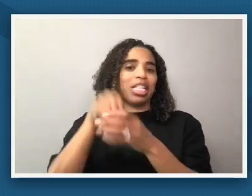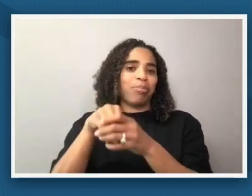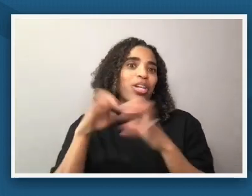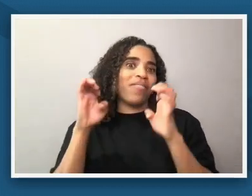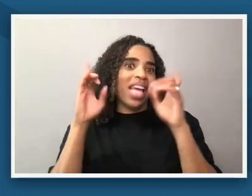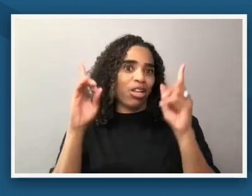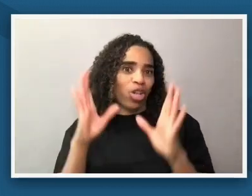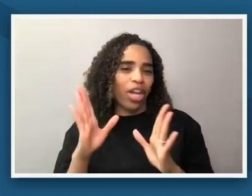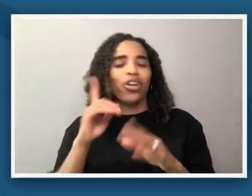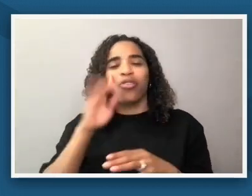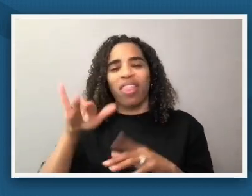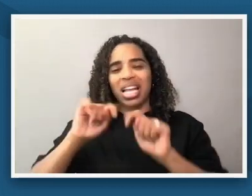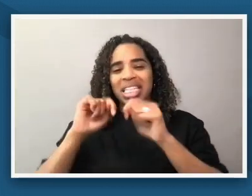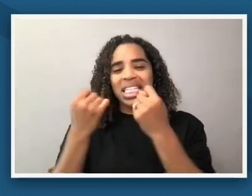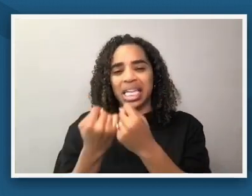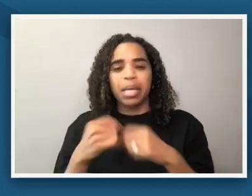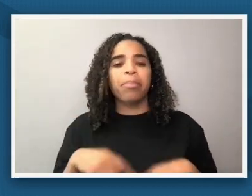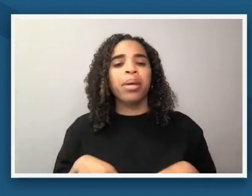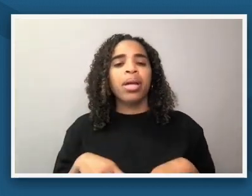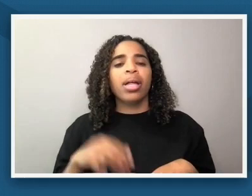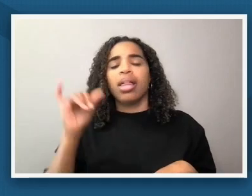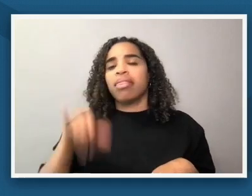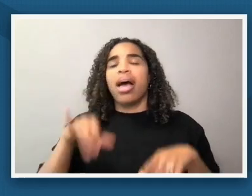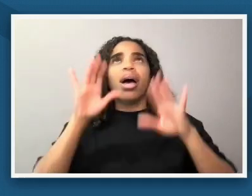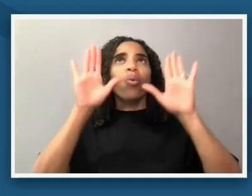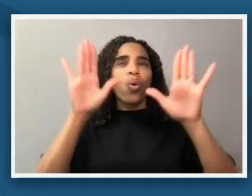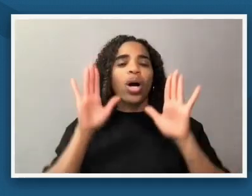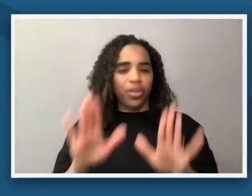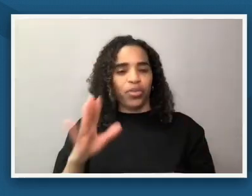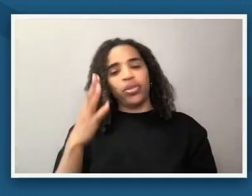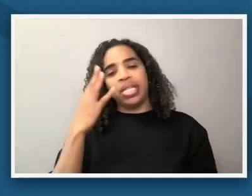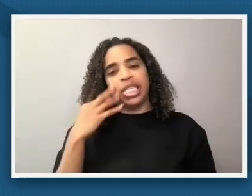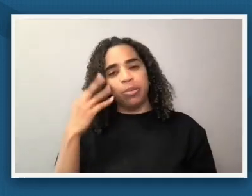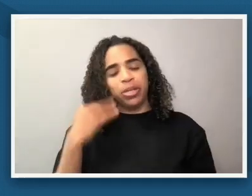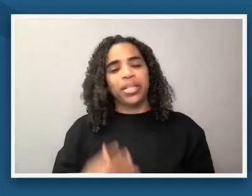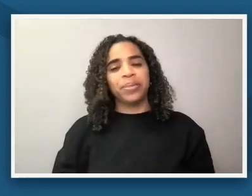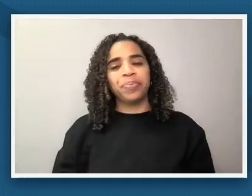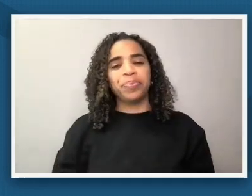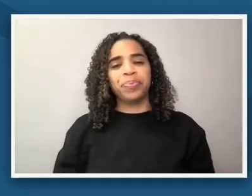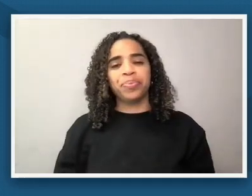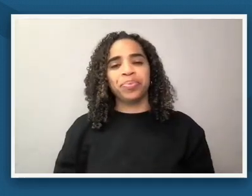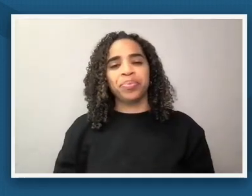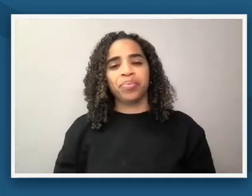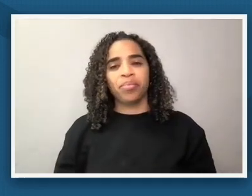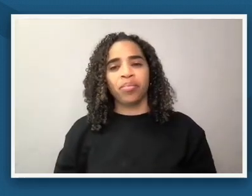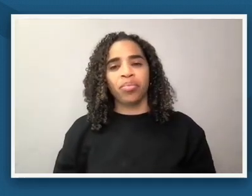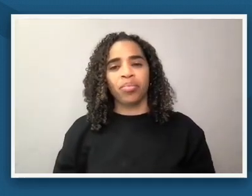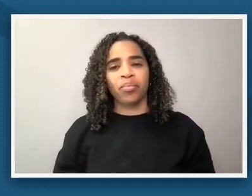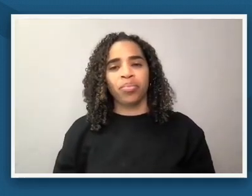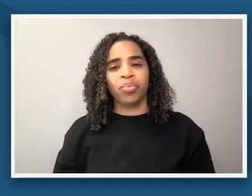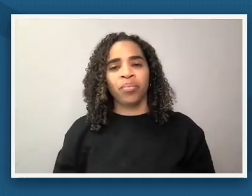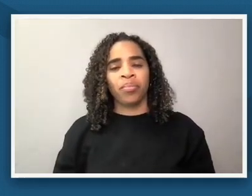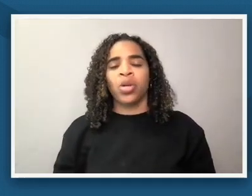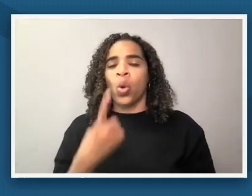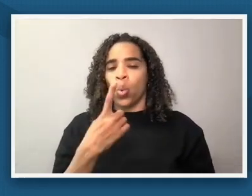and it was a fantastic experience the probably the biggest challenge is the